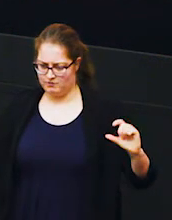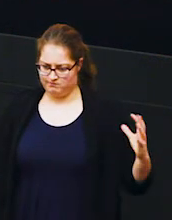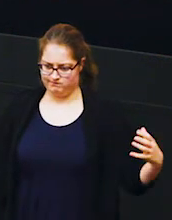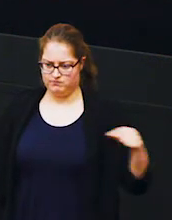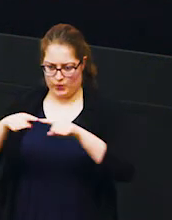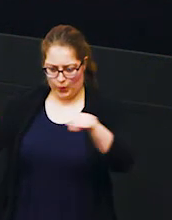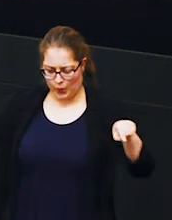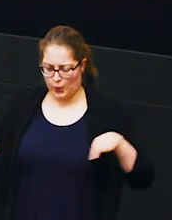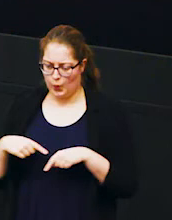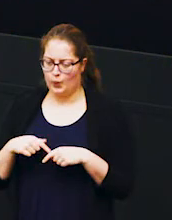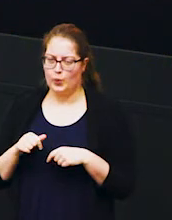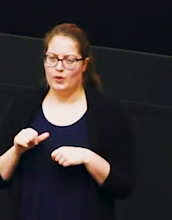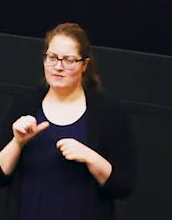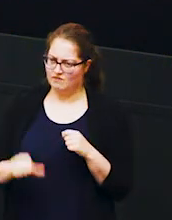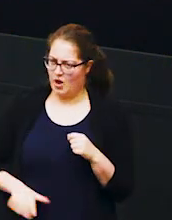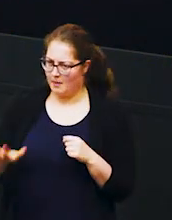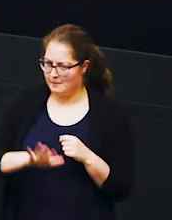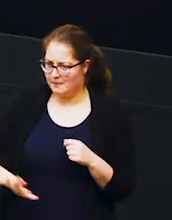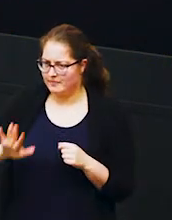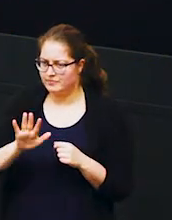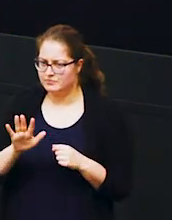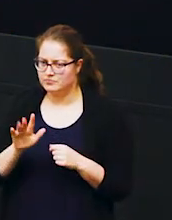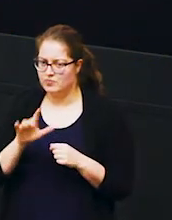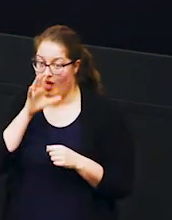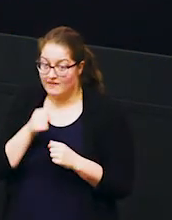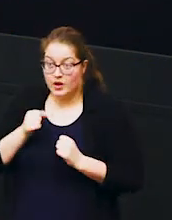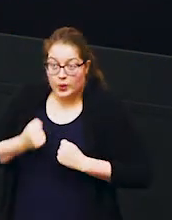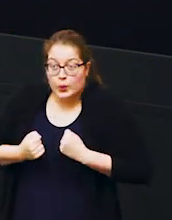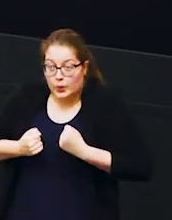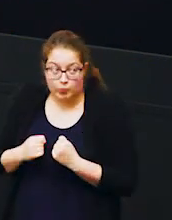and so what happens is as an elephant moves towards the farmer's field and tries to go